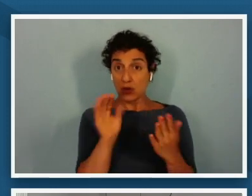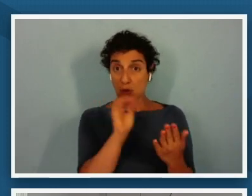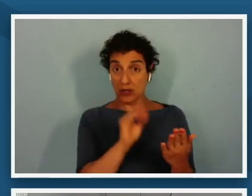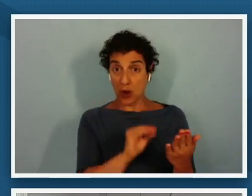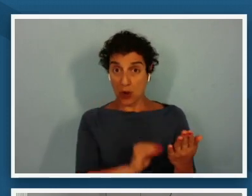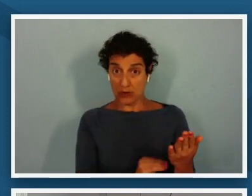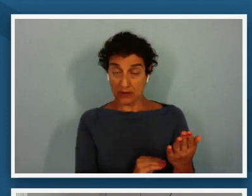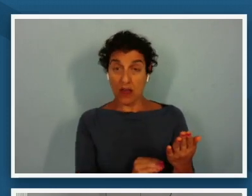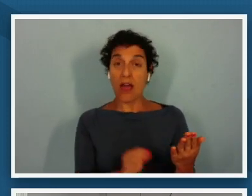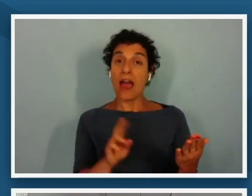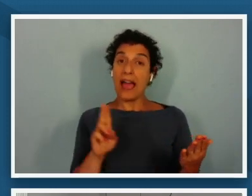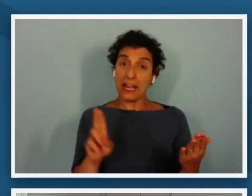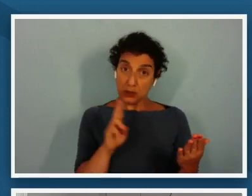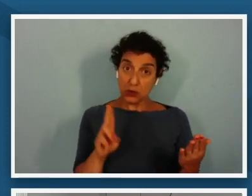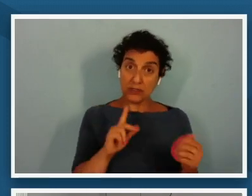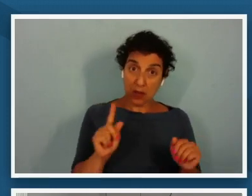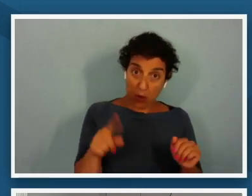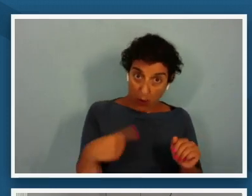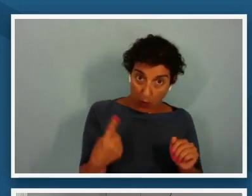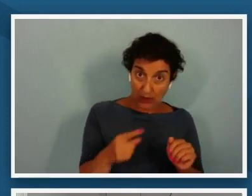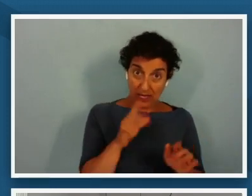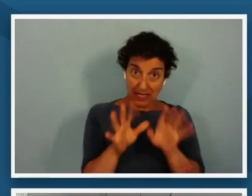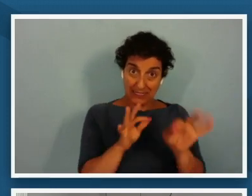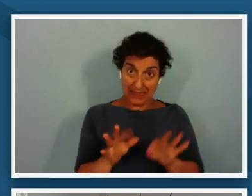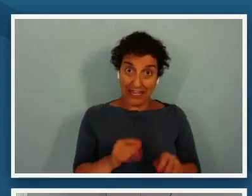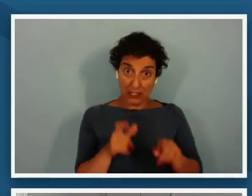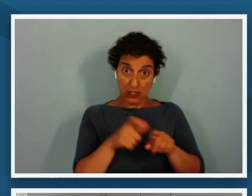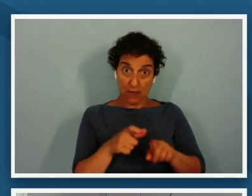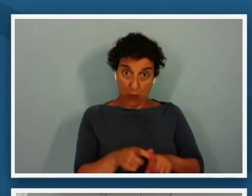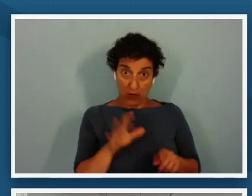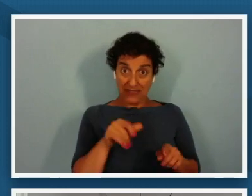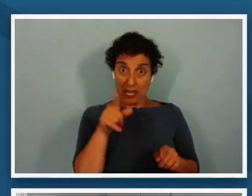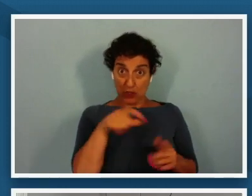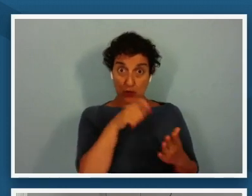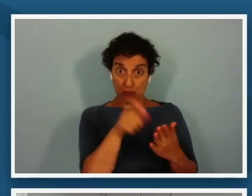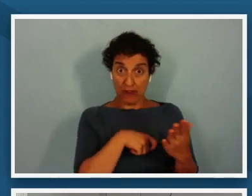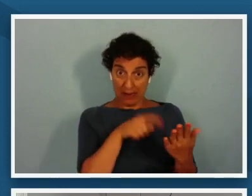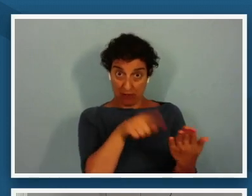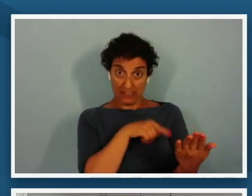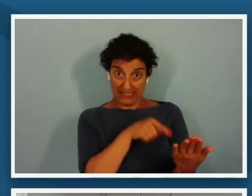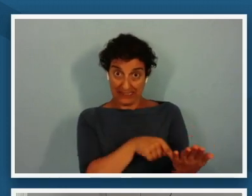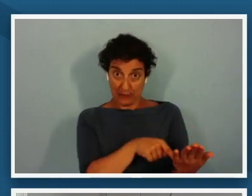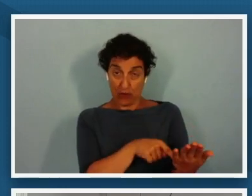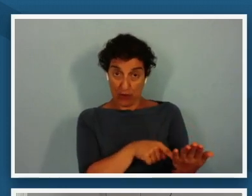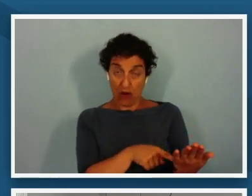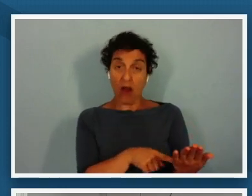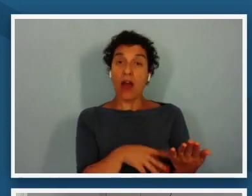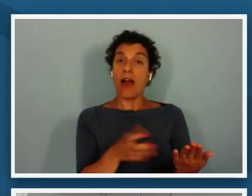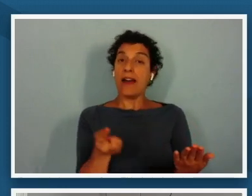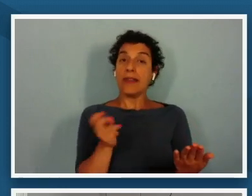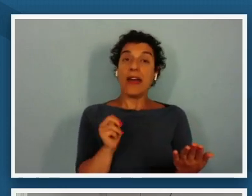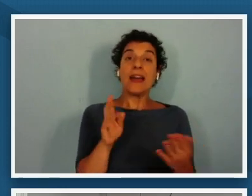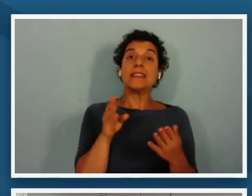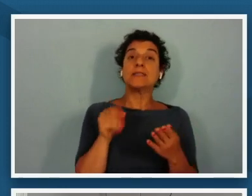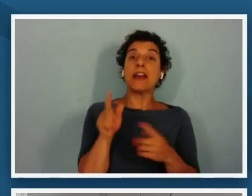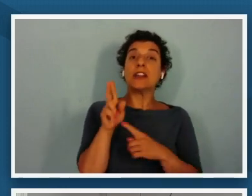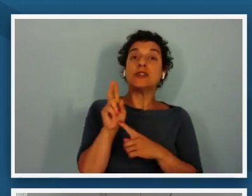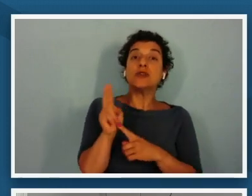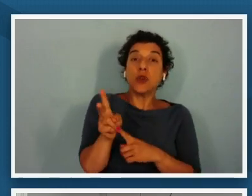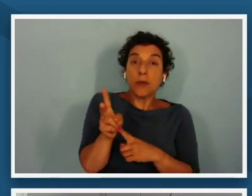only a selection of words that you've written would you please spend two